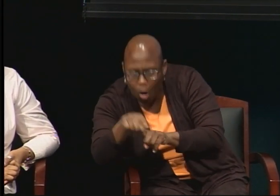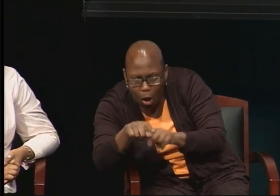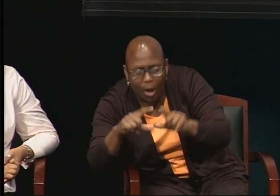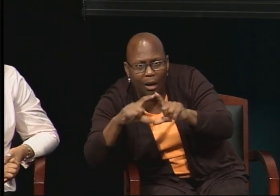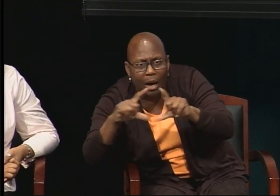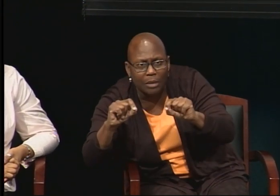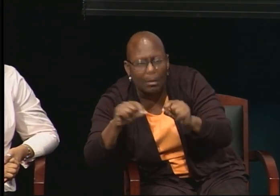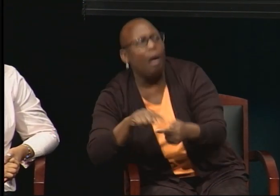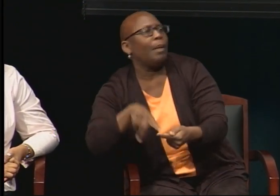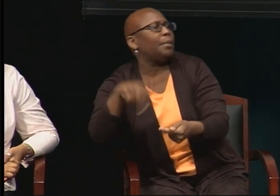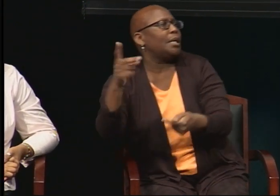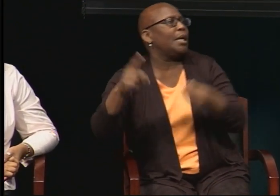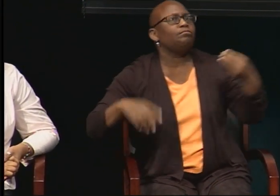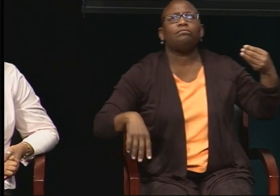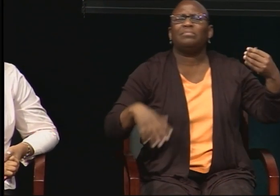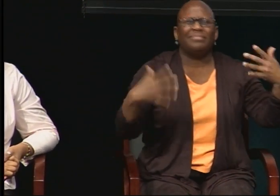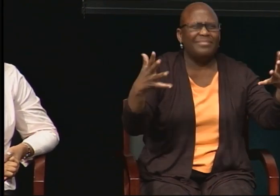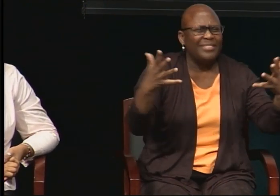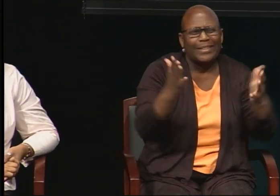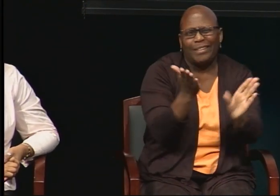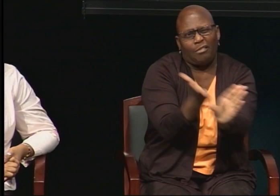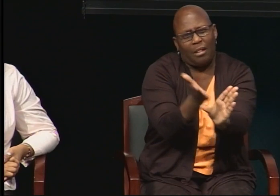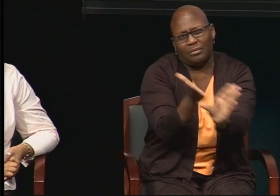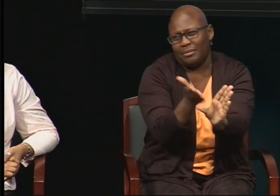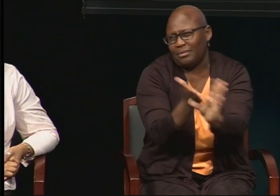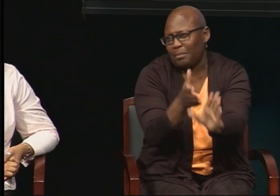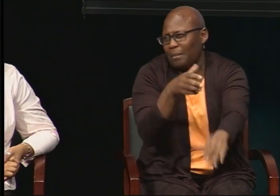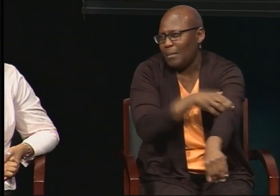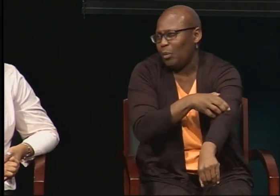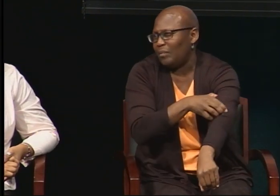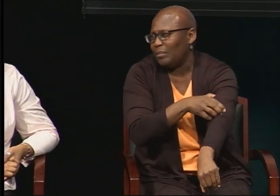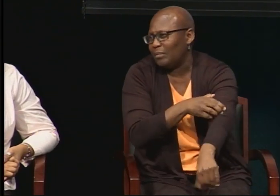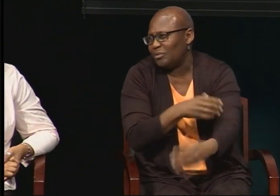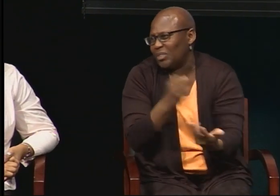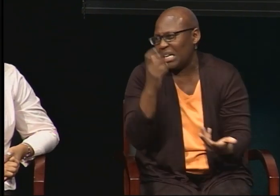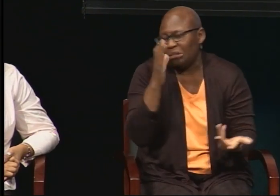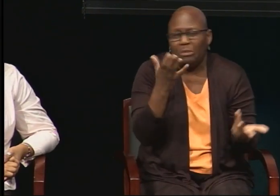It's just the psychology of it. But for myself personally